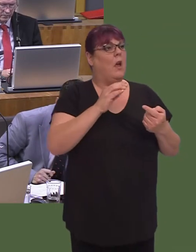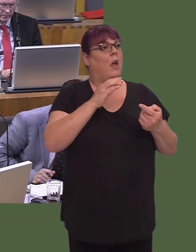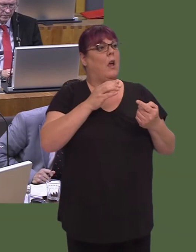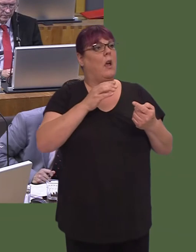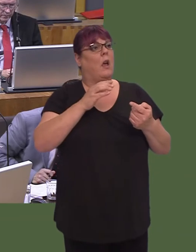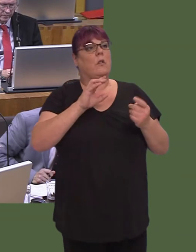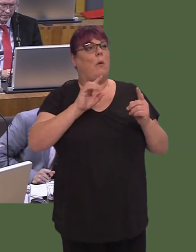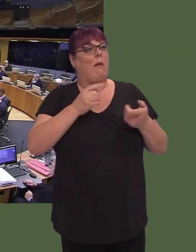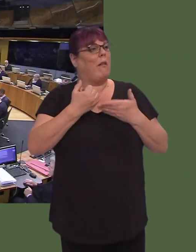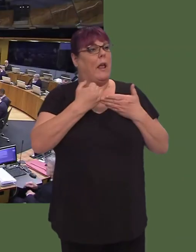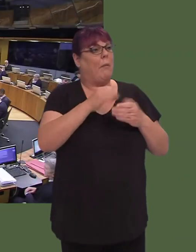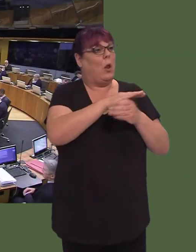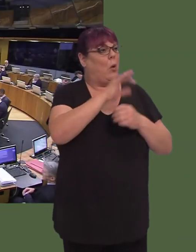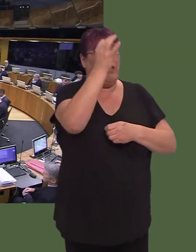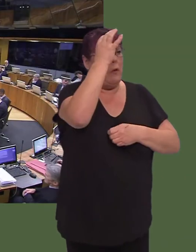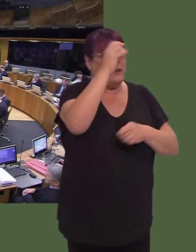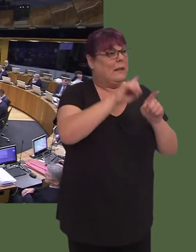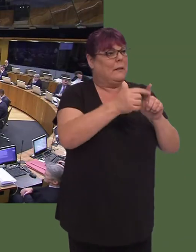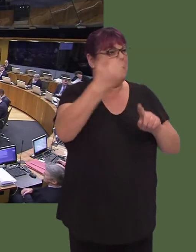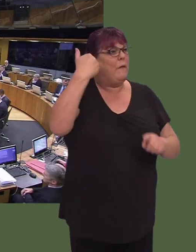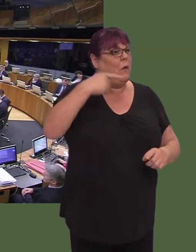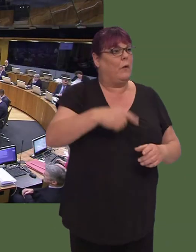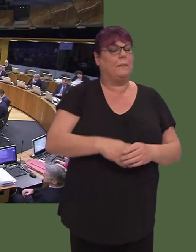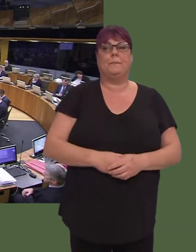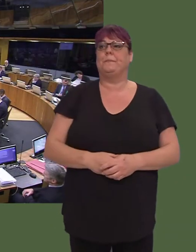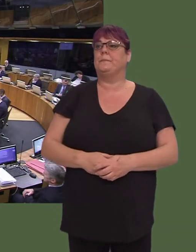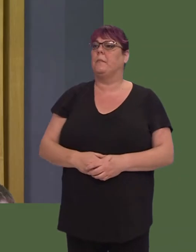Caroline Jones AM: First Minister, as a result of this year's local government settlement,